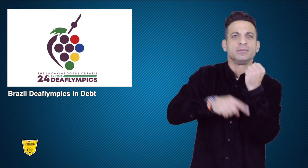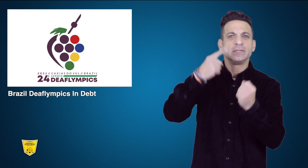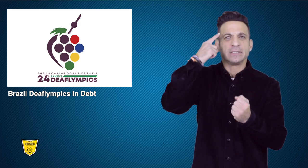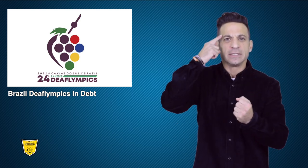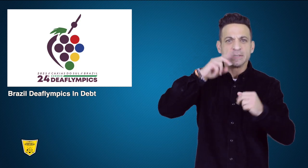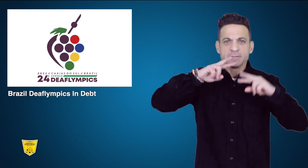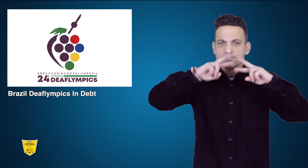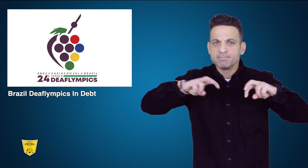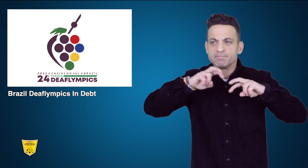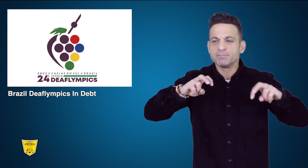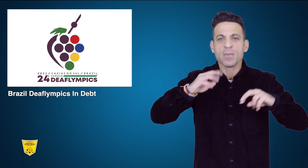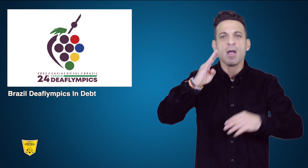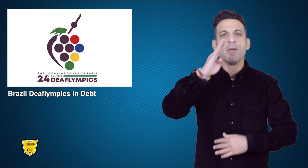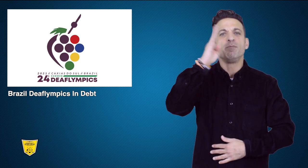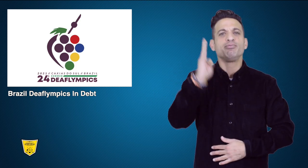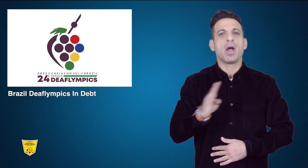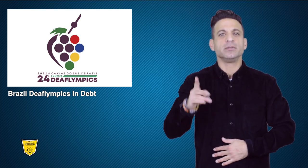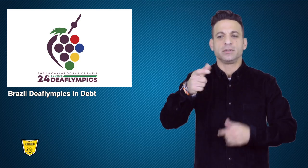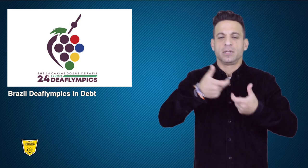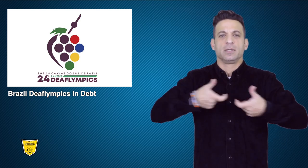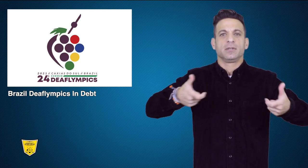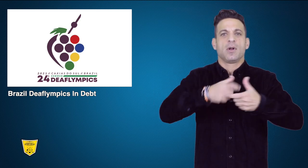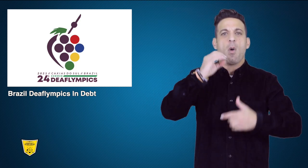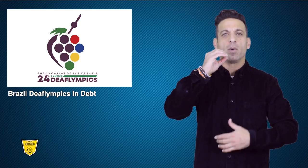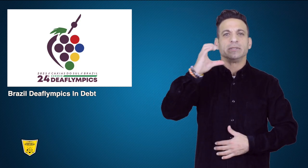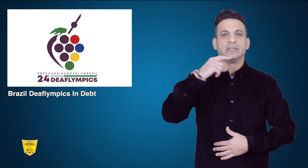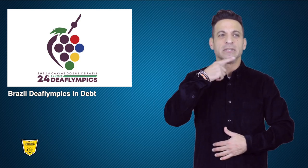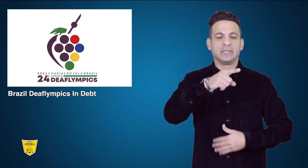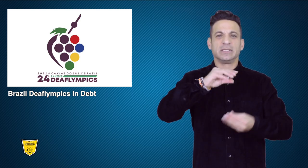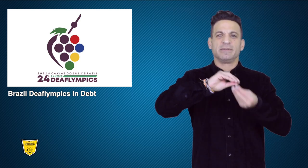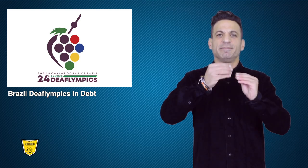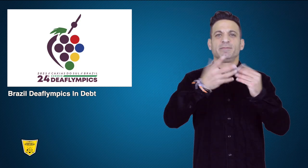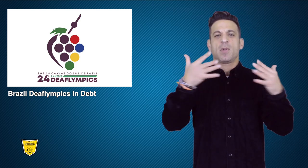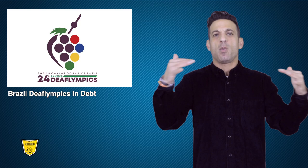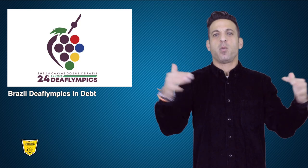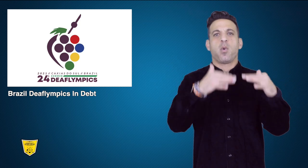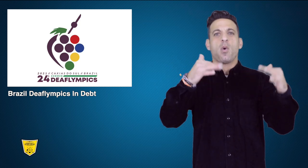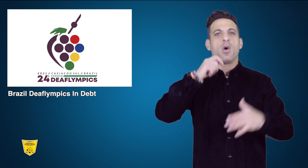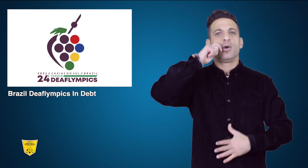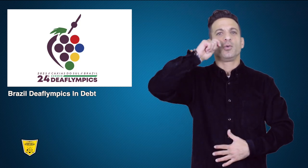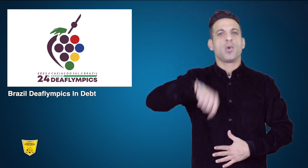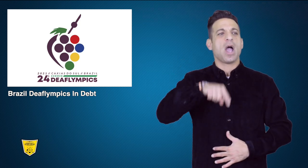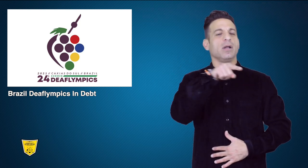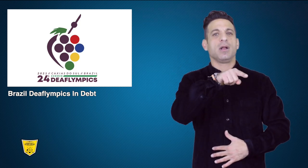which the Brazil Organising Committee blames on the invasion in Ukraine,